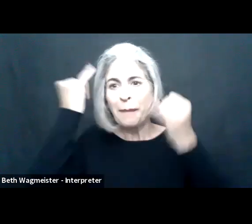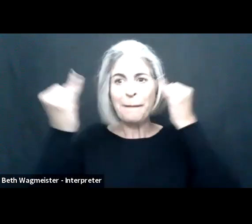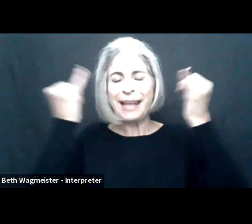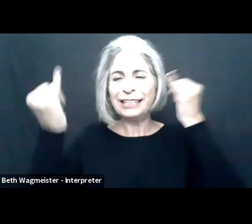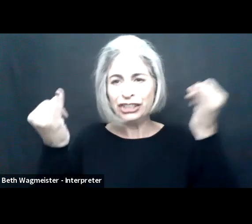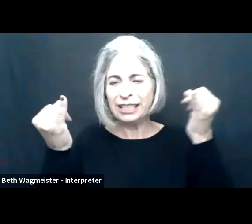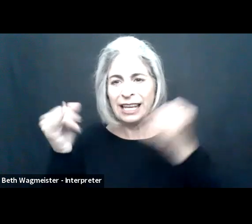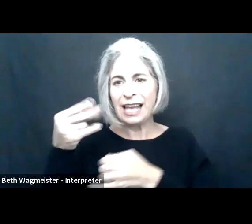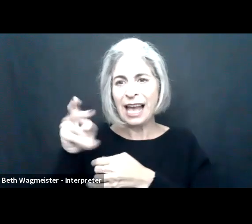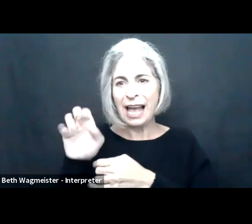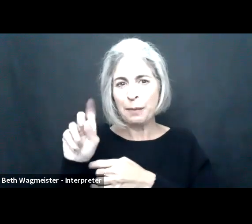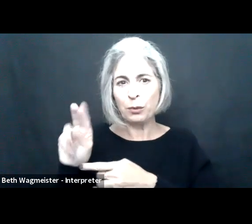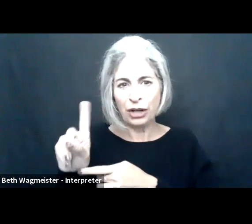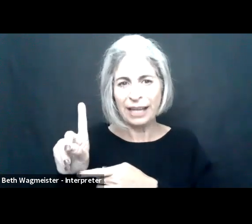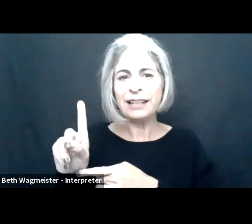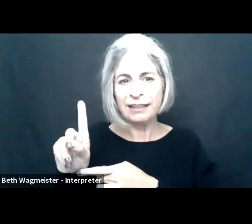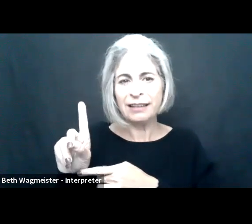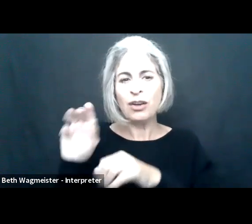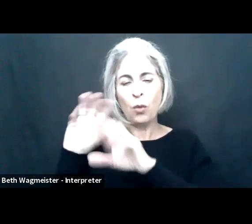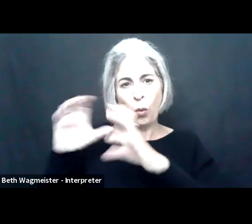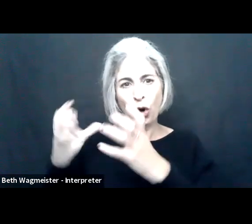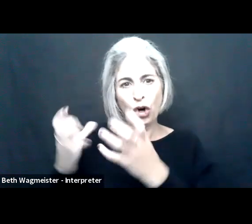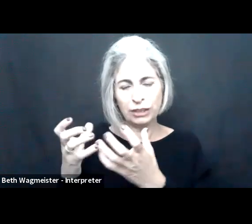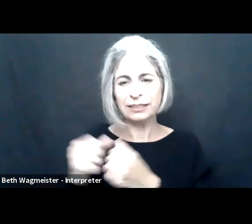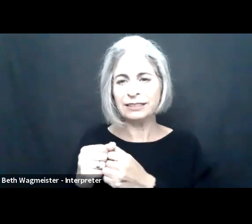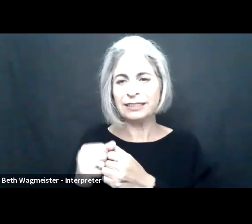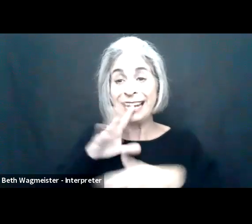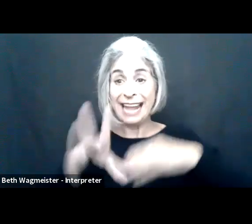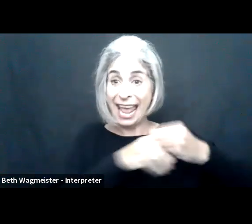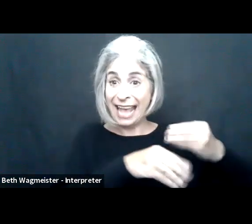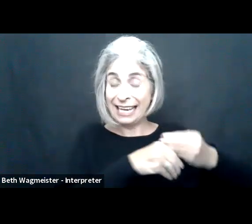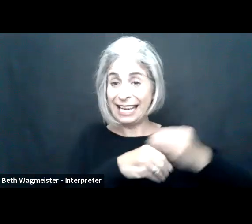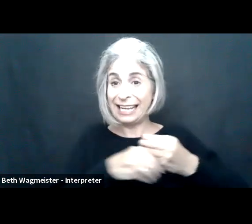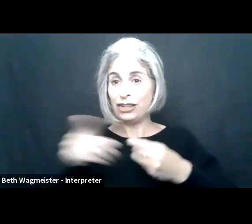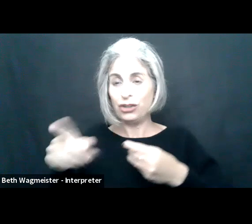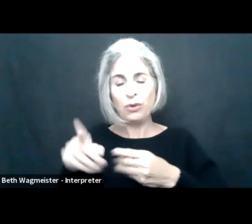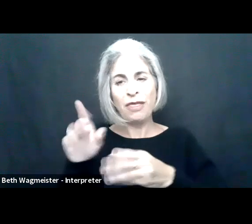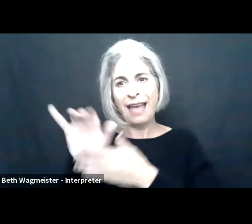understanding of how business leaders are imagining hybrid work broadly, even